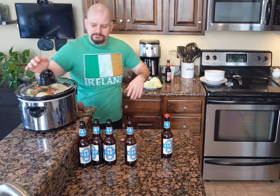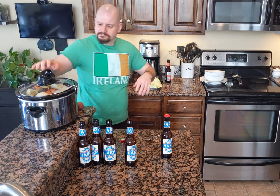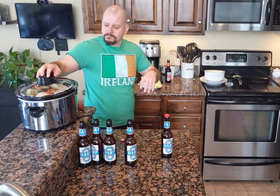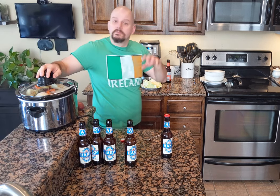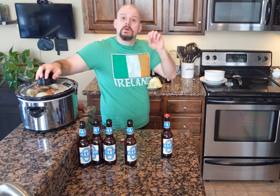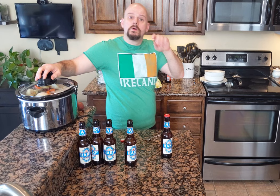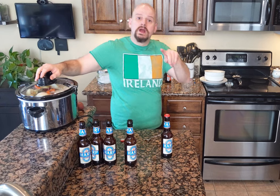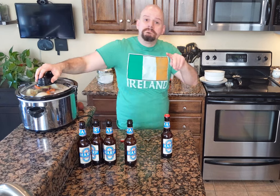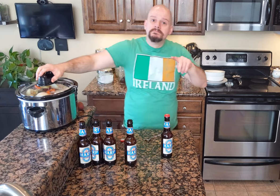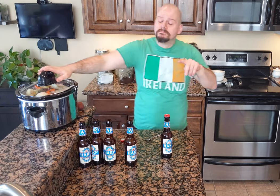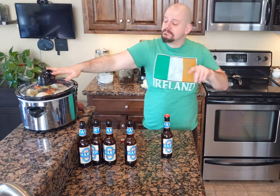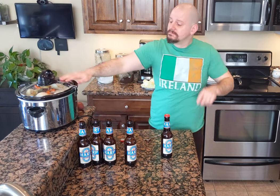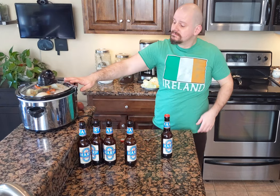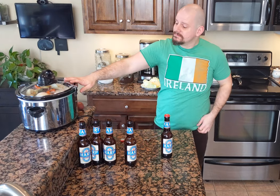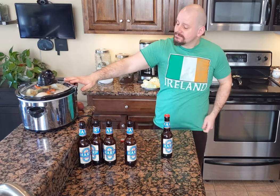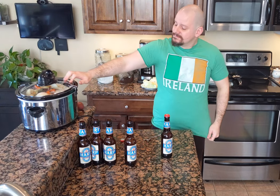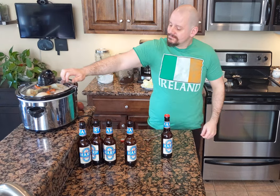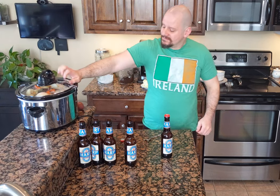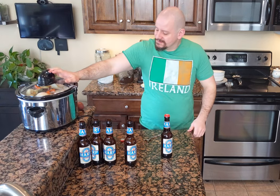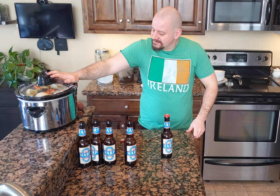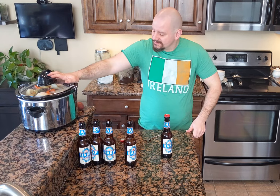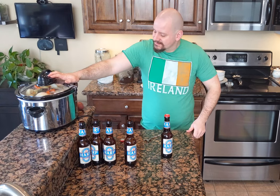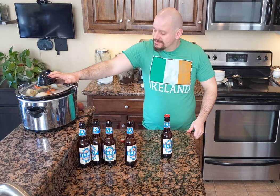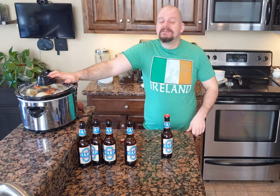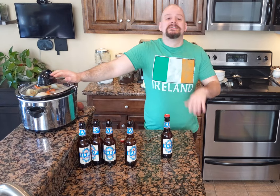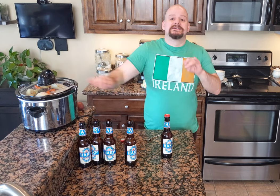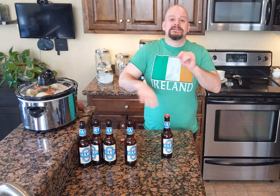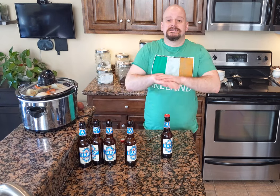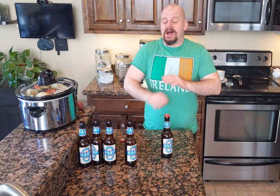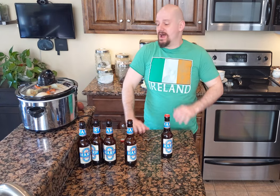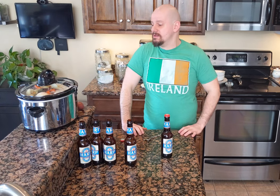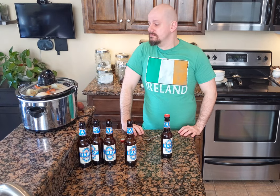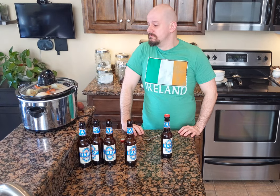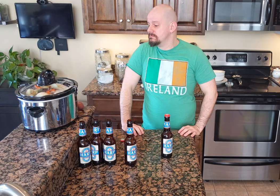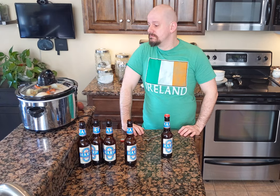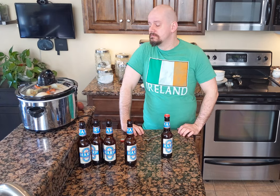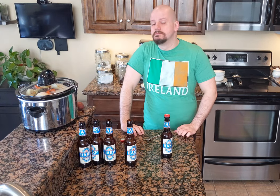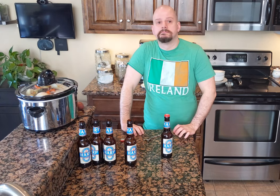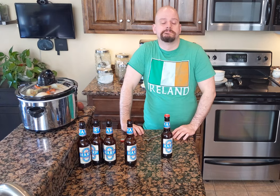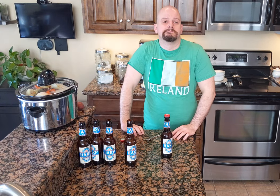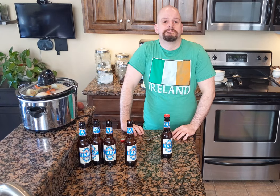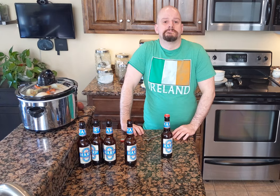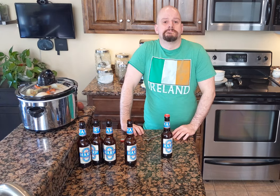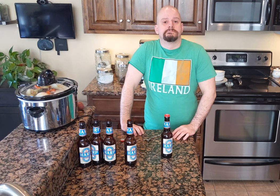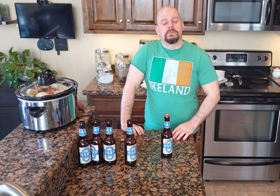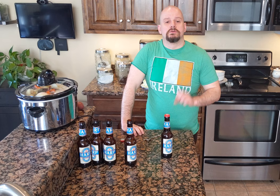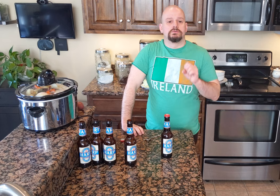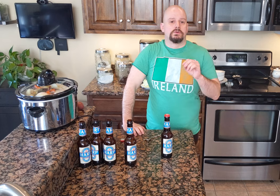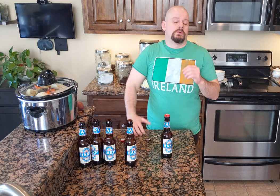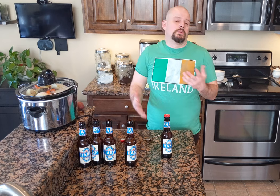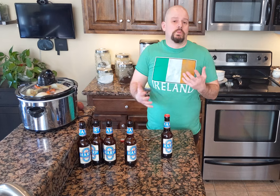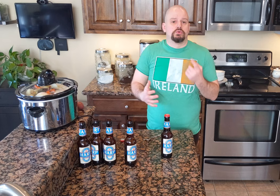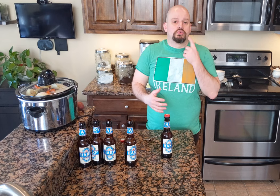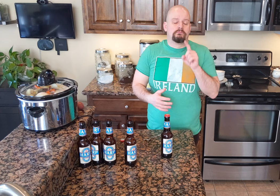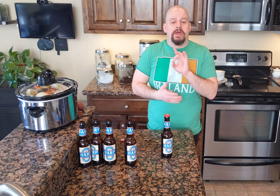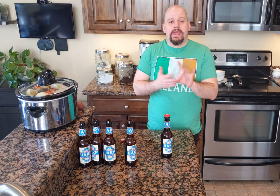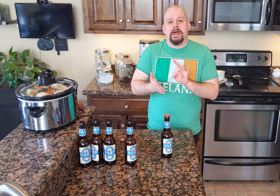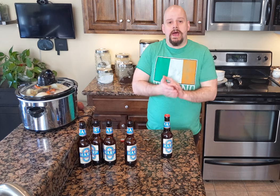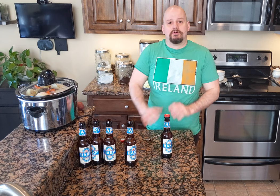Okay... It's on. You gonna wait for eight hours...